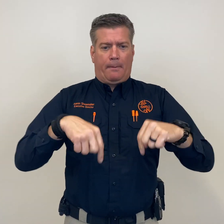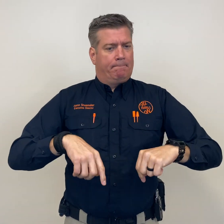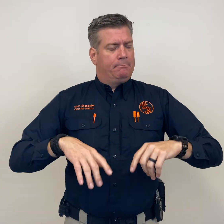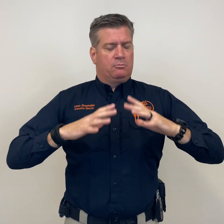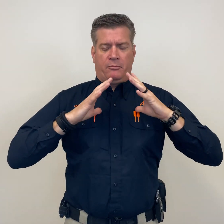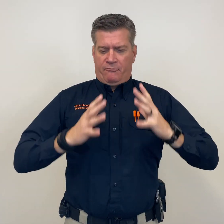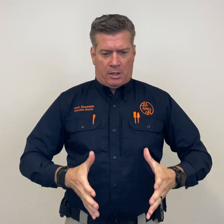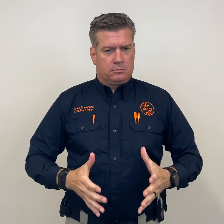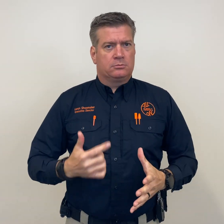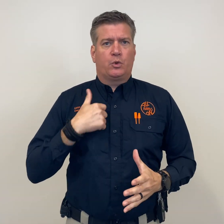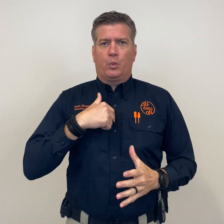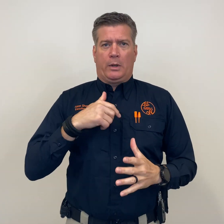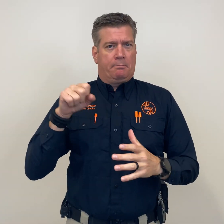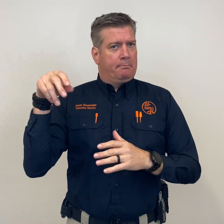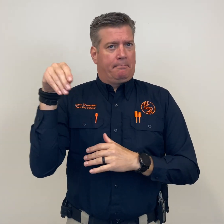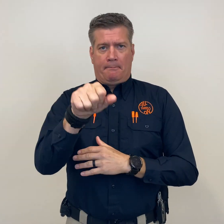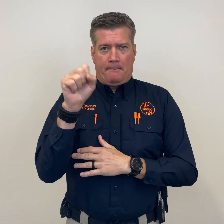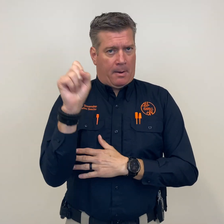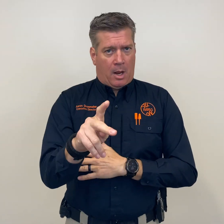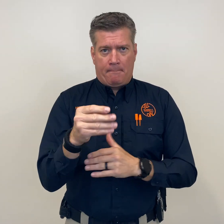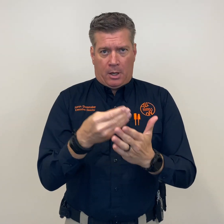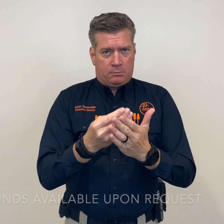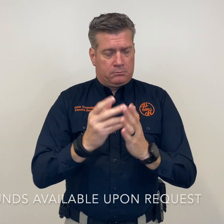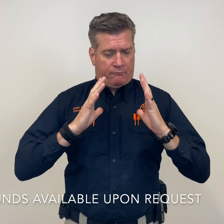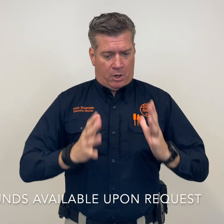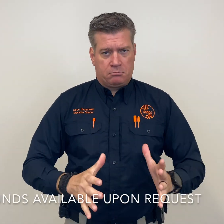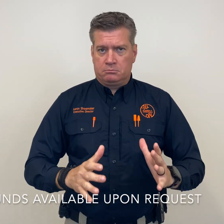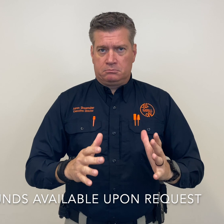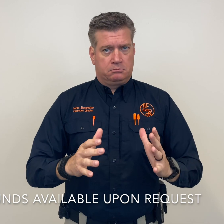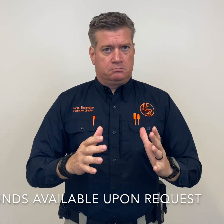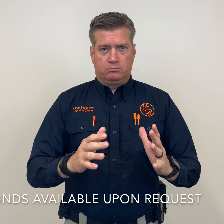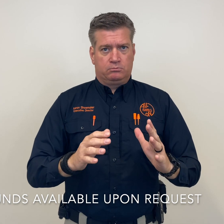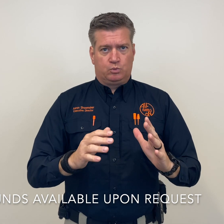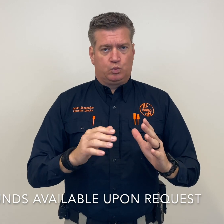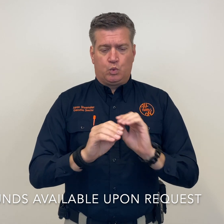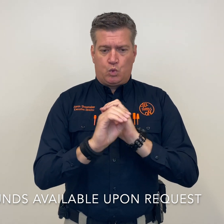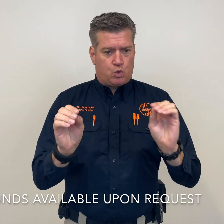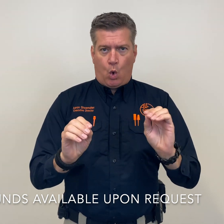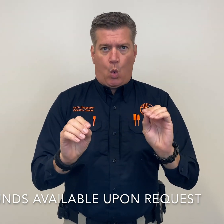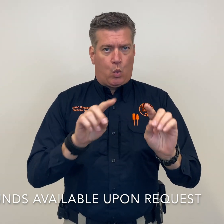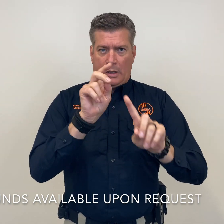this. If participants who have already paid for their tickets desire a refund,